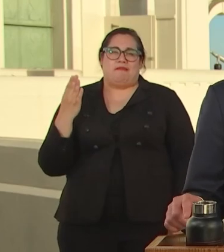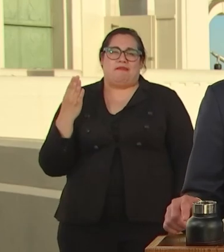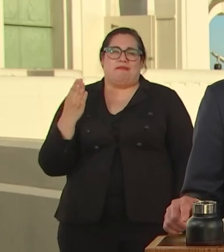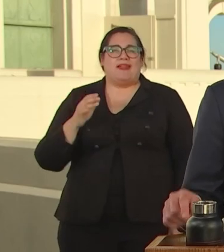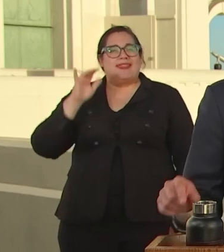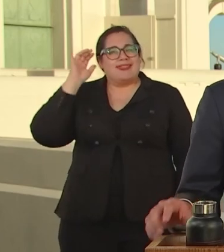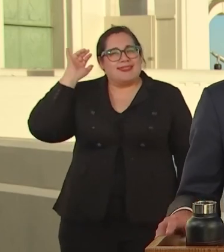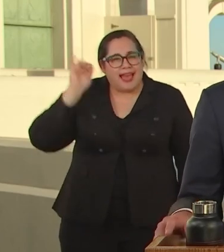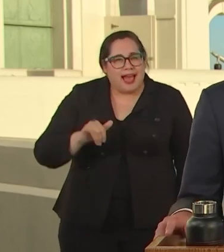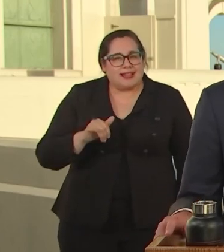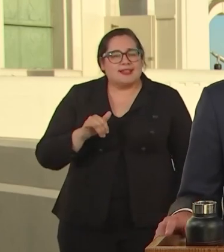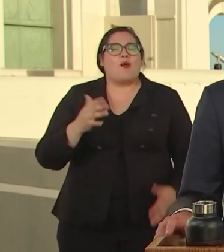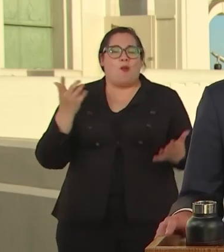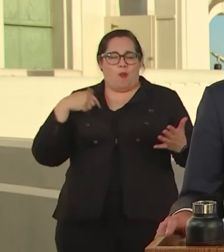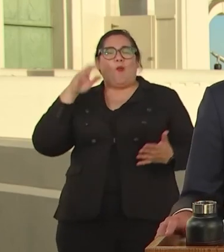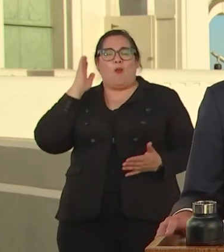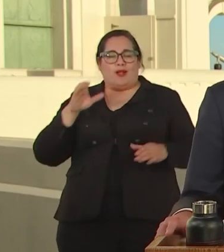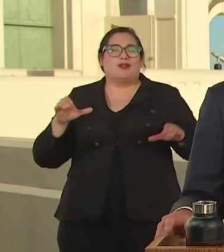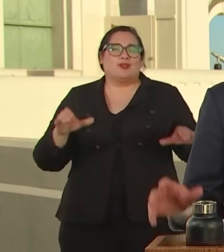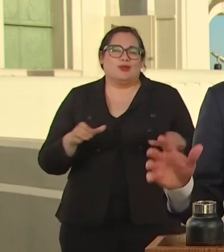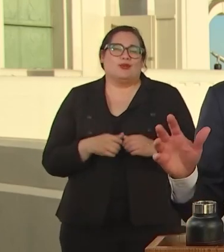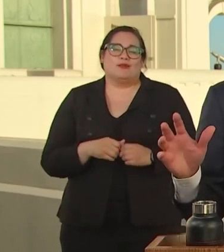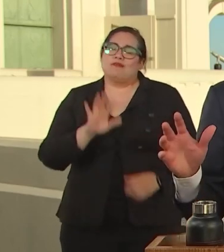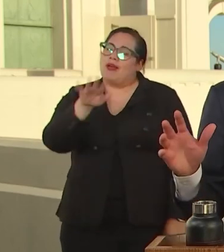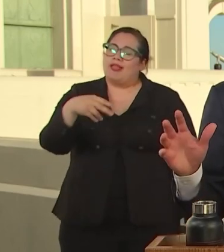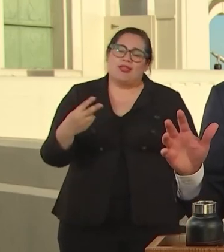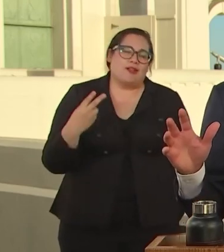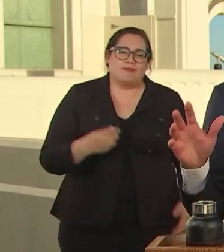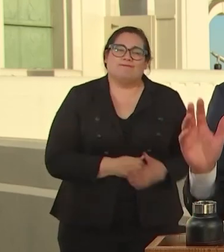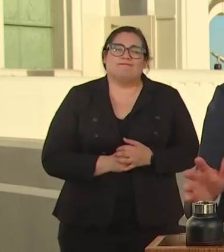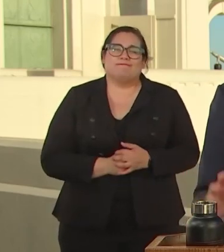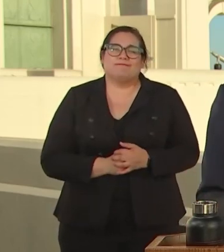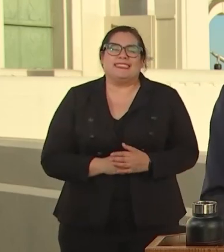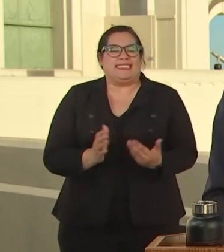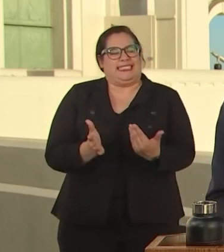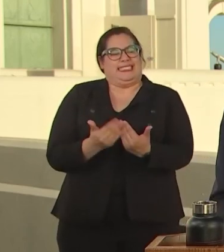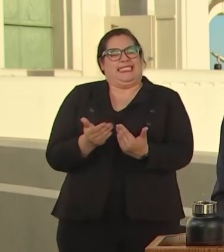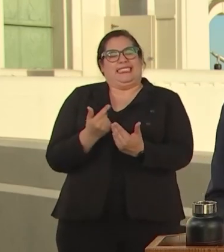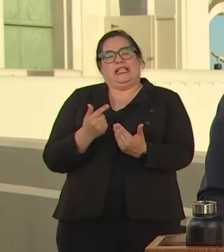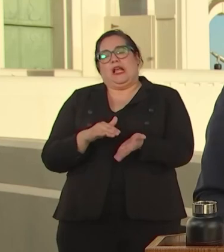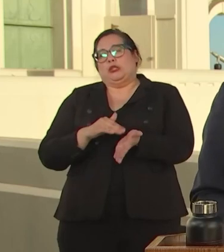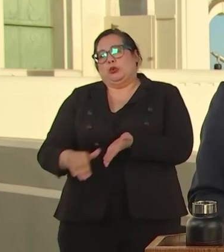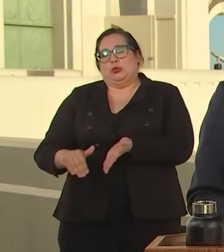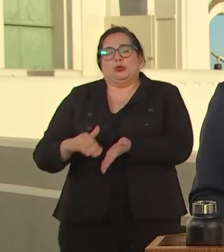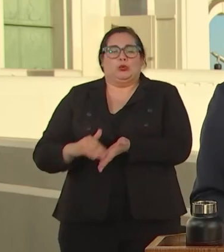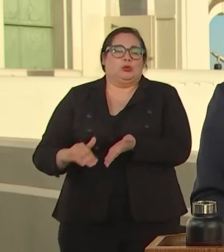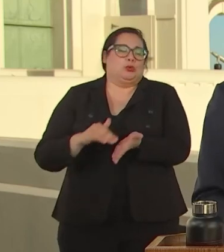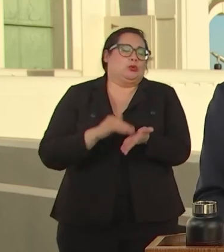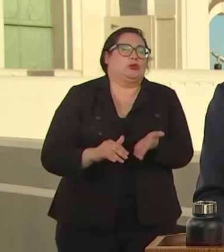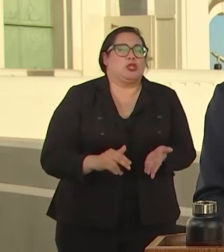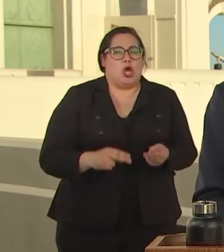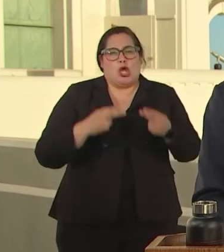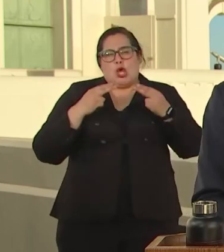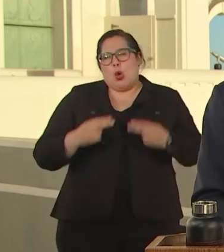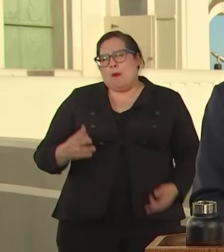LOOK, IT'S EASY TO MAKE EXCUSES. HUMAN BEINGS KNOW A THOUSAND REASONS NOT TO TRY.